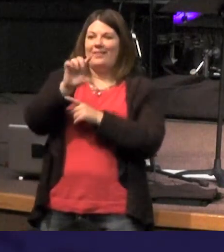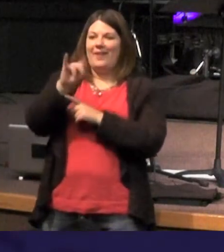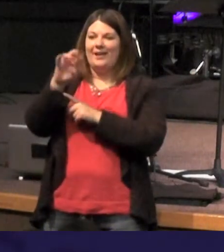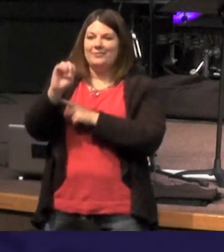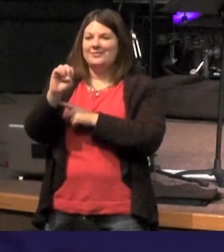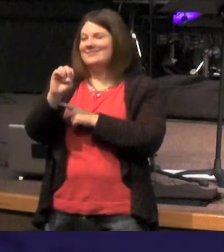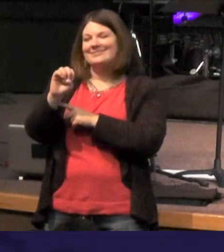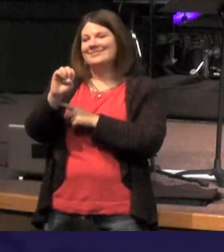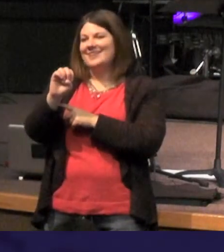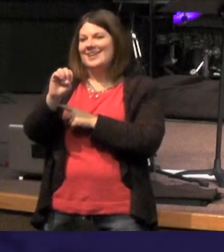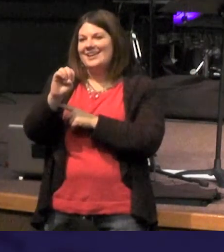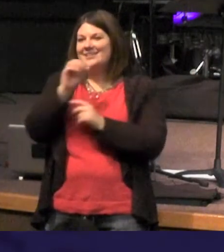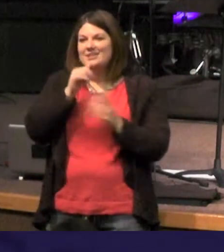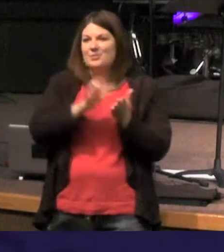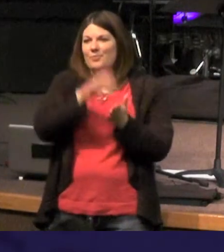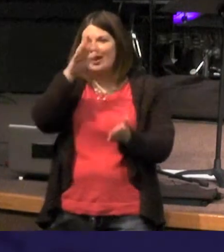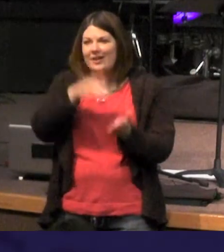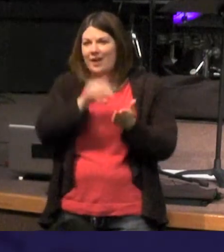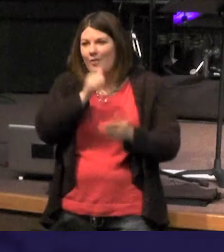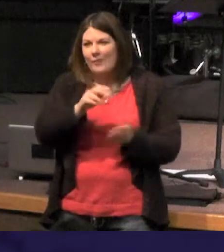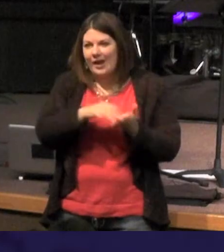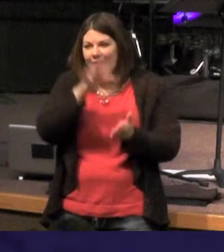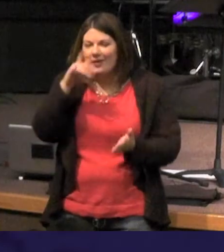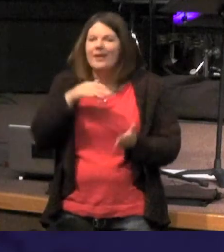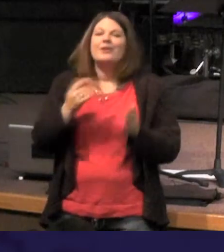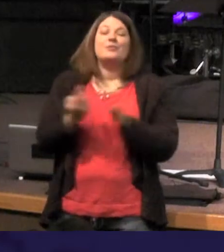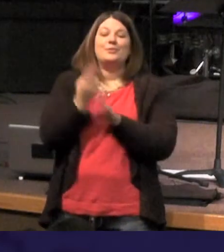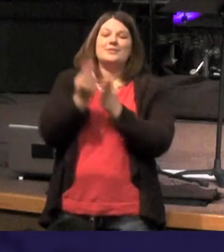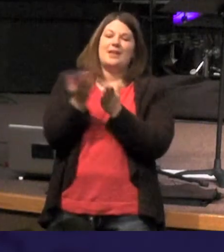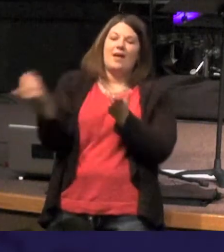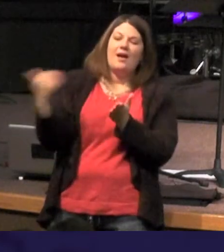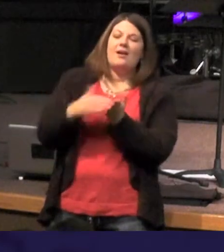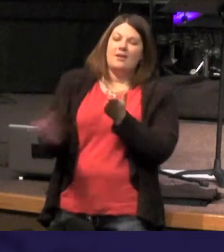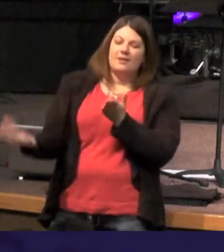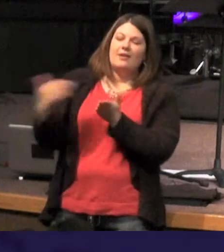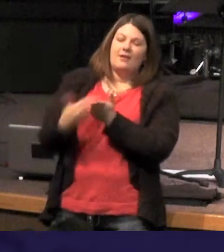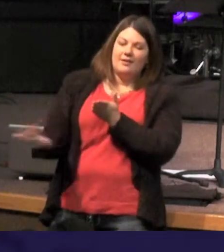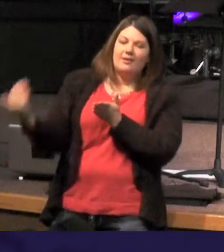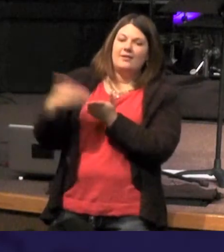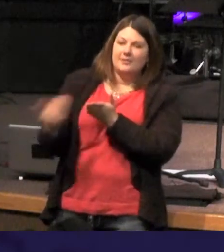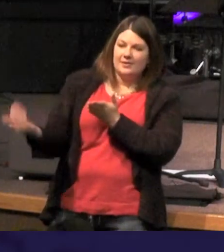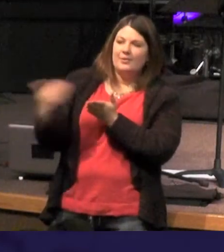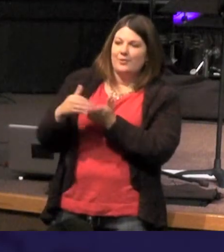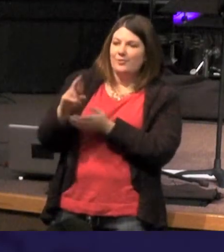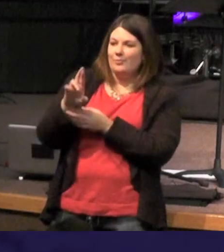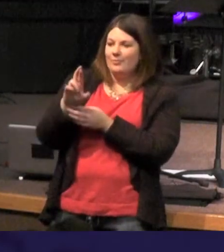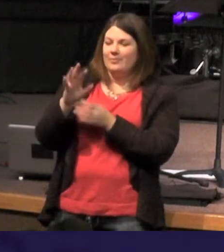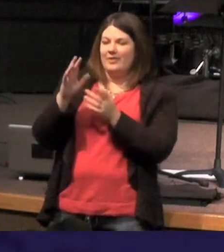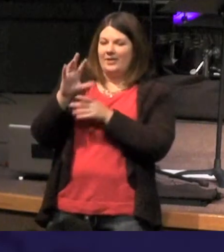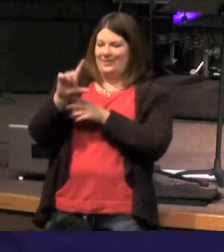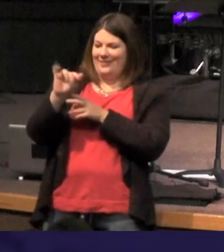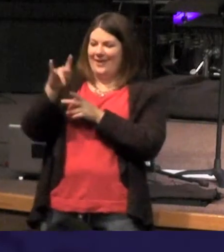in fact not only is it not rare its used over and over and over again now I've given you an assignment I hope some have you